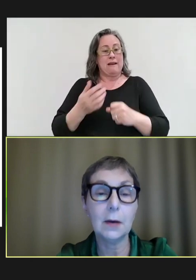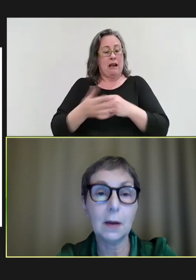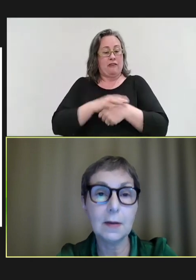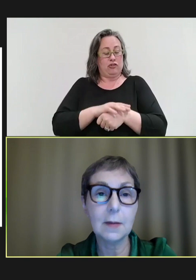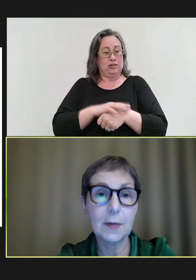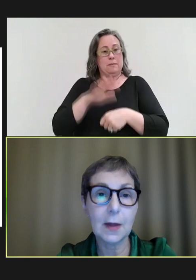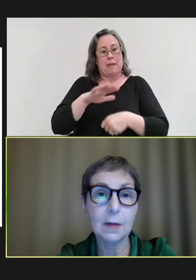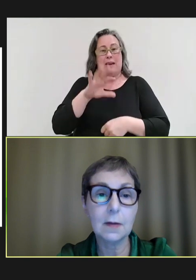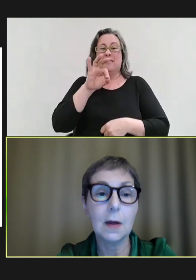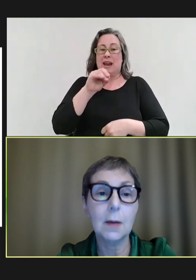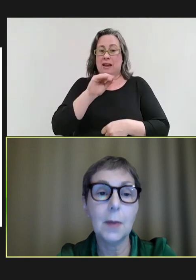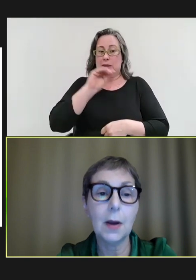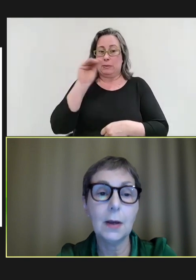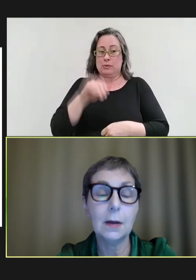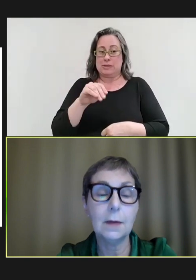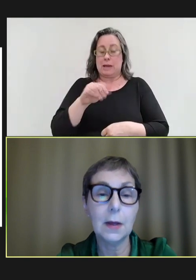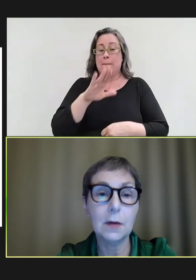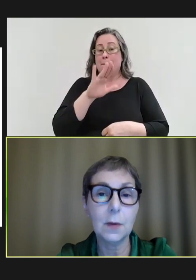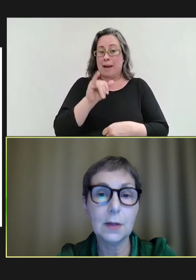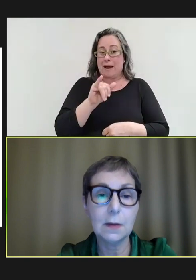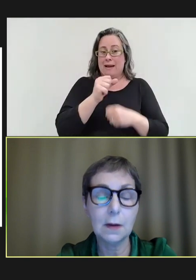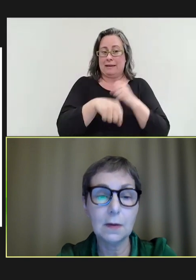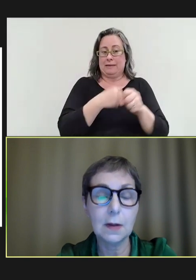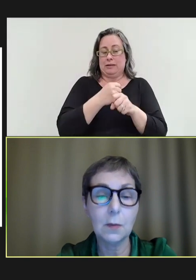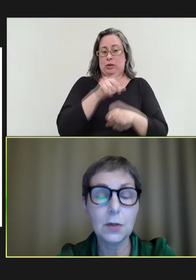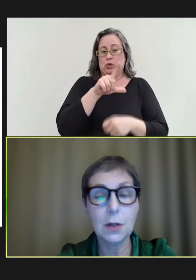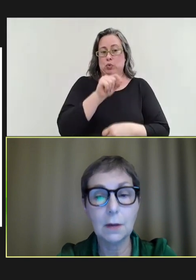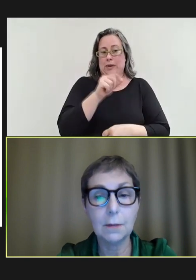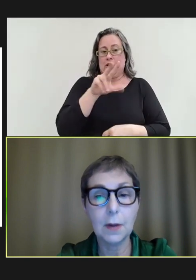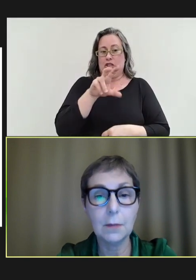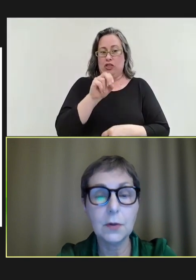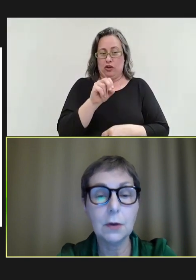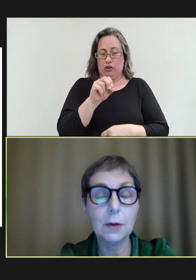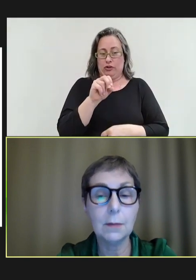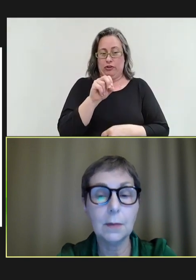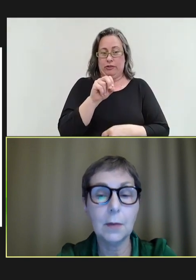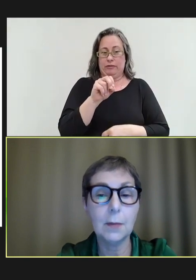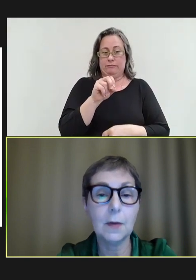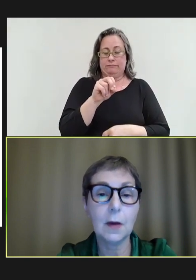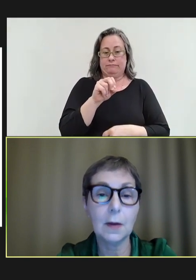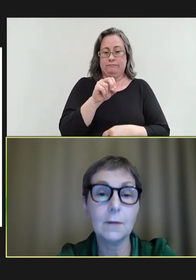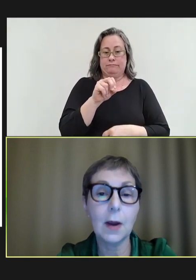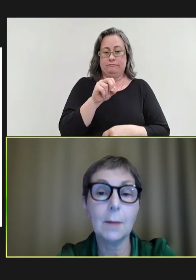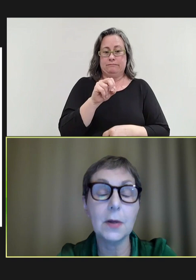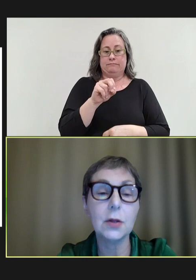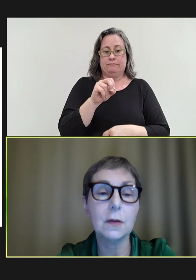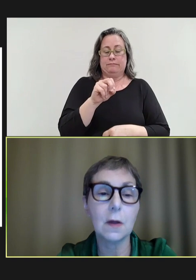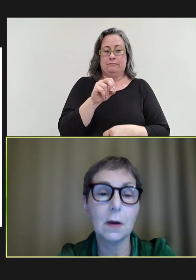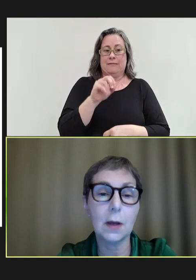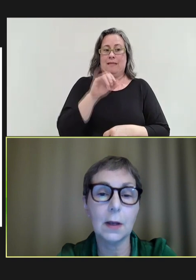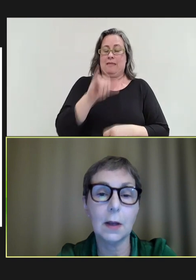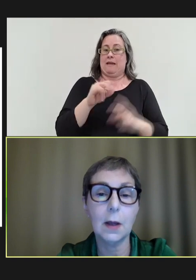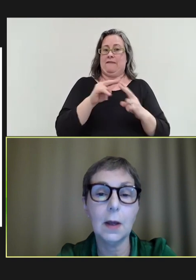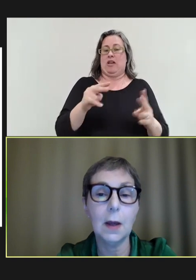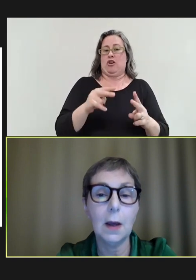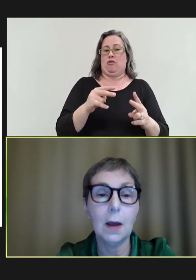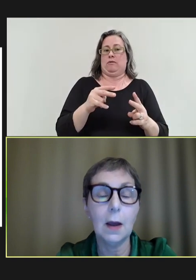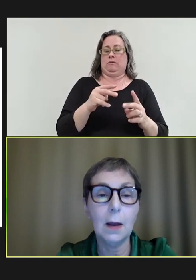90 percent by the year 2030, which I'll show you in a moment, is a very ambitious target.